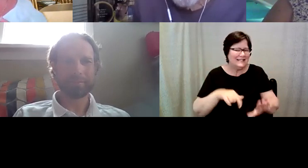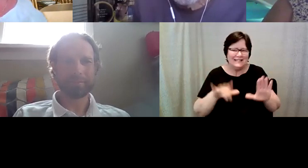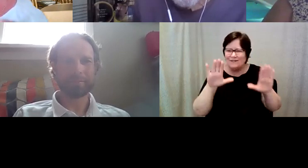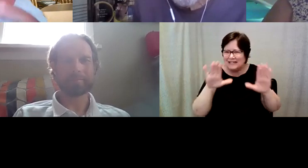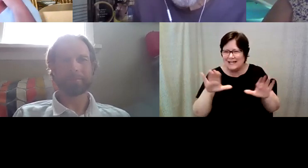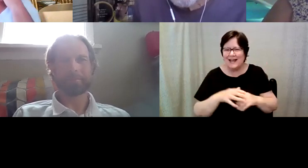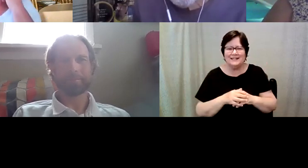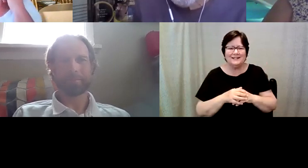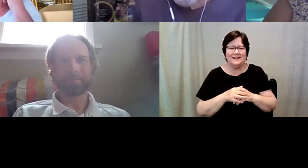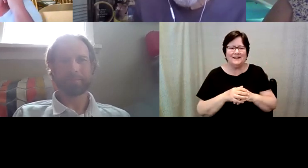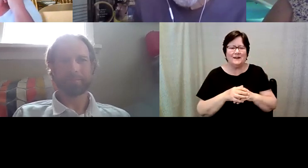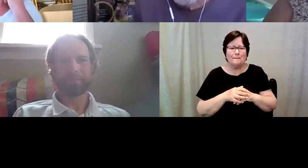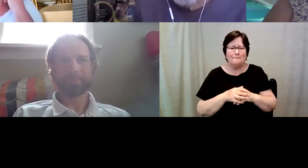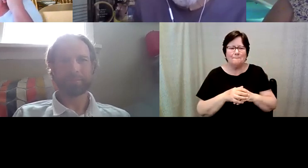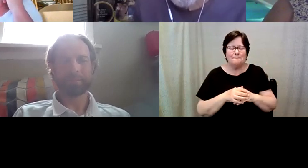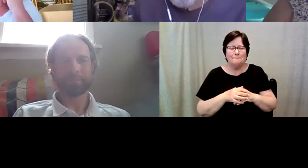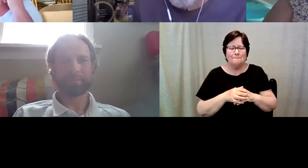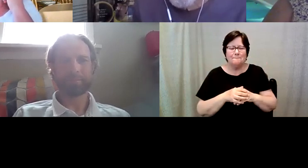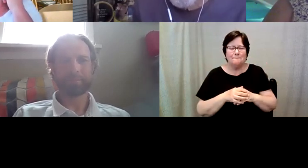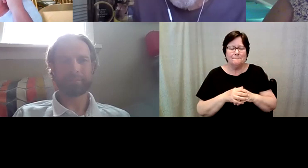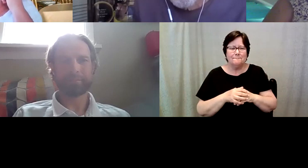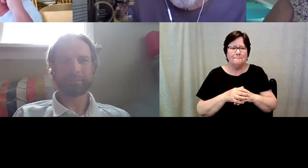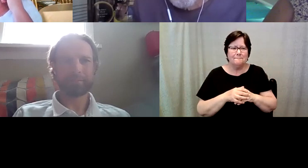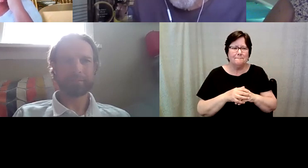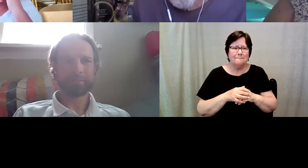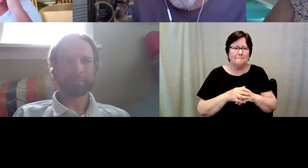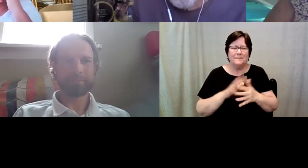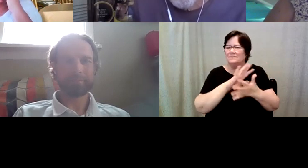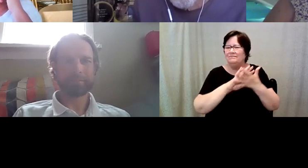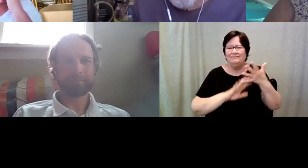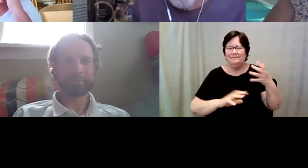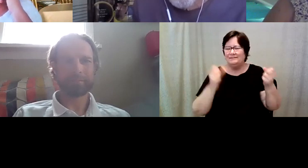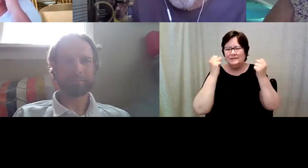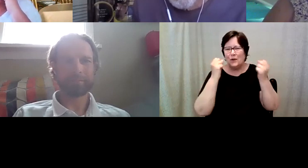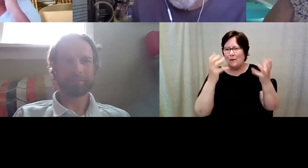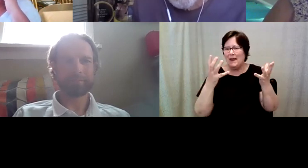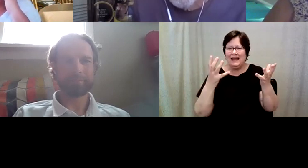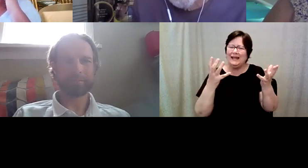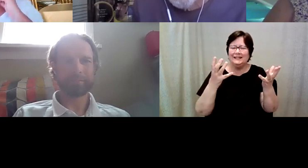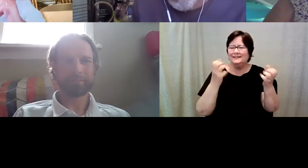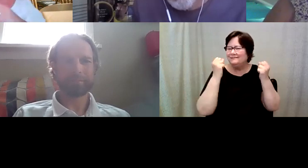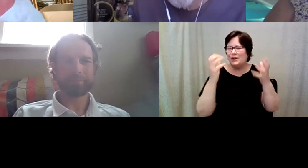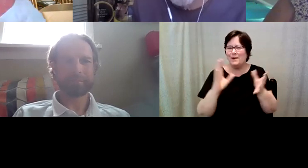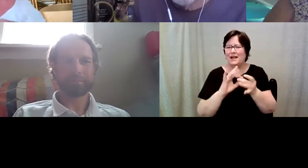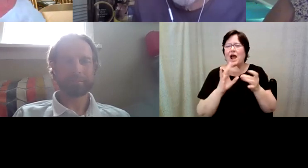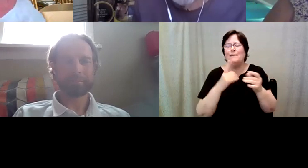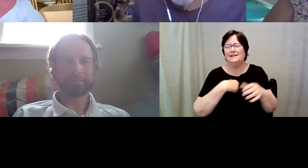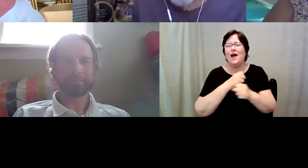Kelly Redder: Just Jeanette I mean there's just there's just a ton of comments and i'll make a copy of them because.